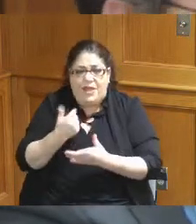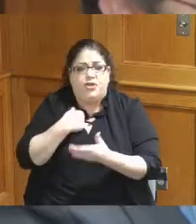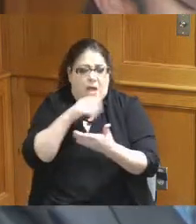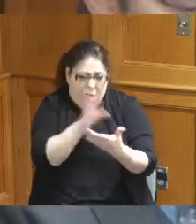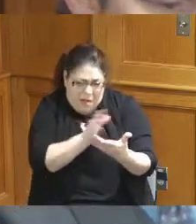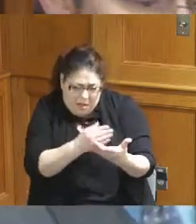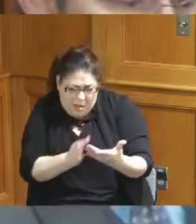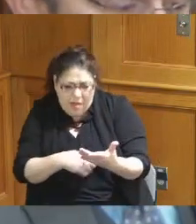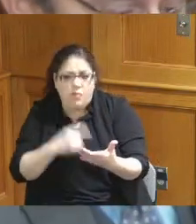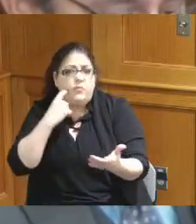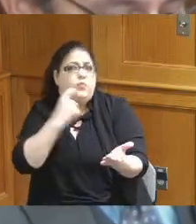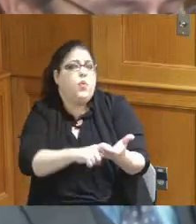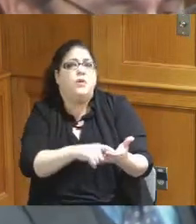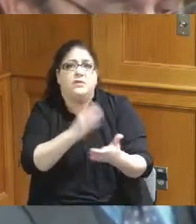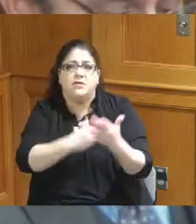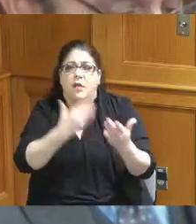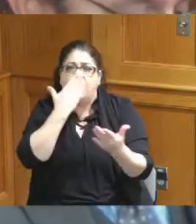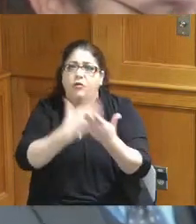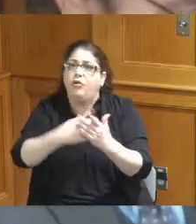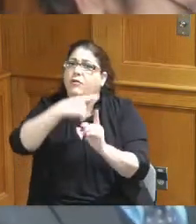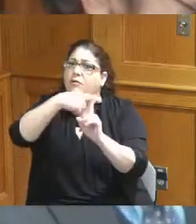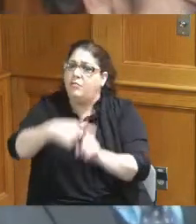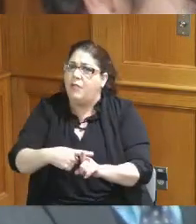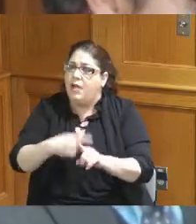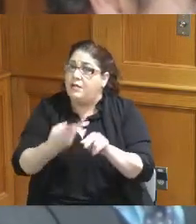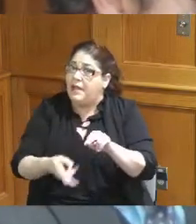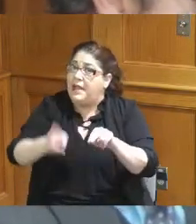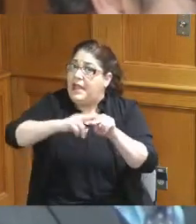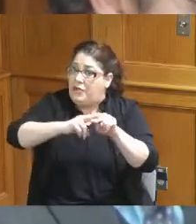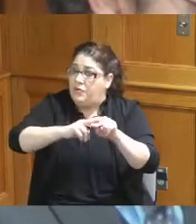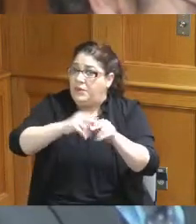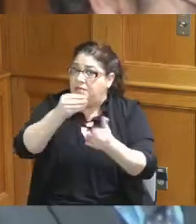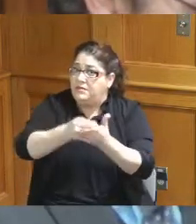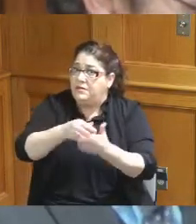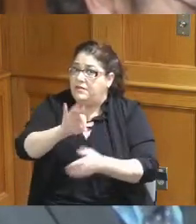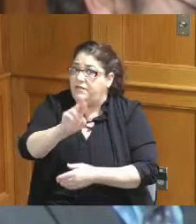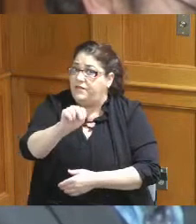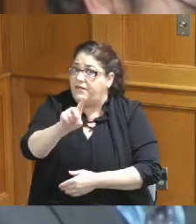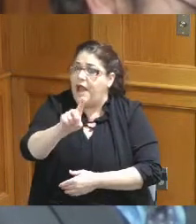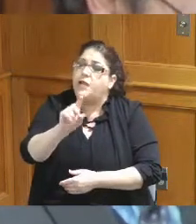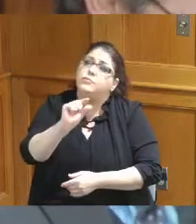in this budget the local government fund for one was increased it's a pretty small amount but still